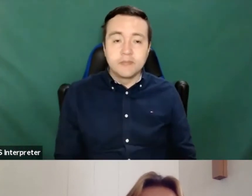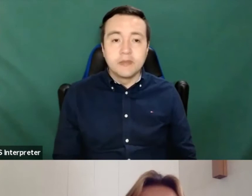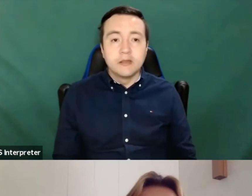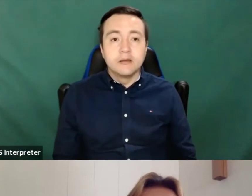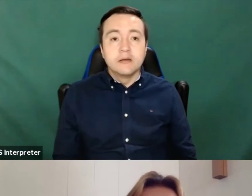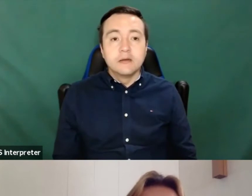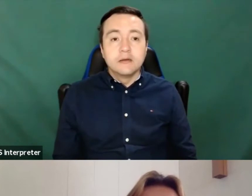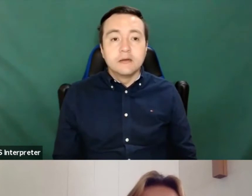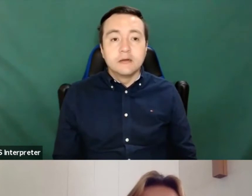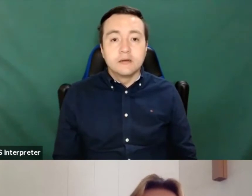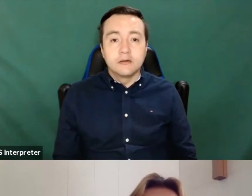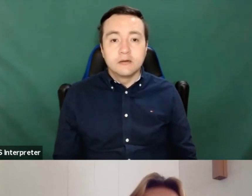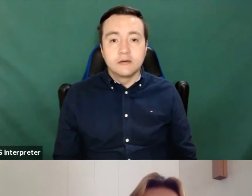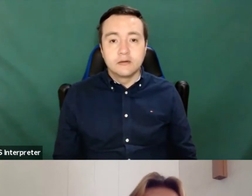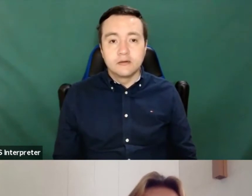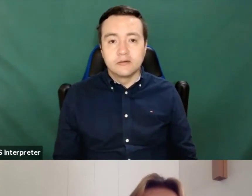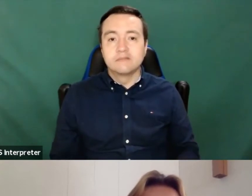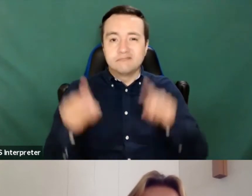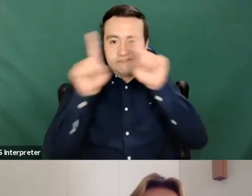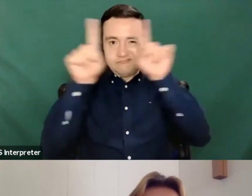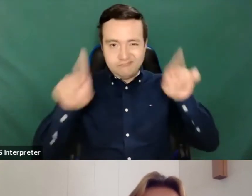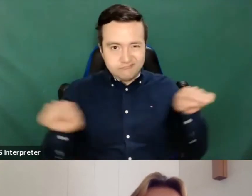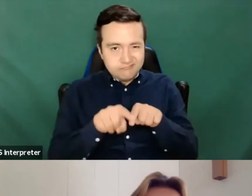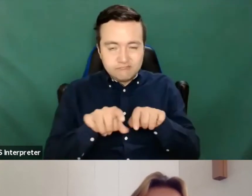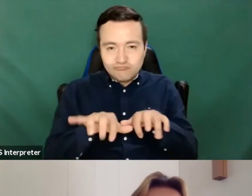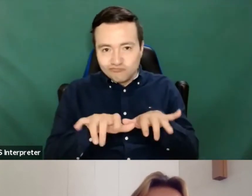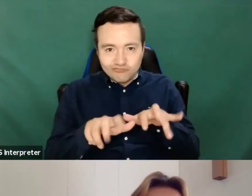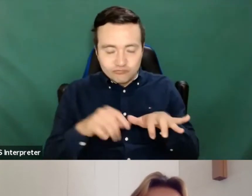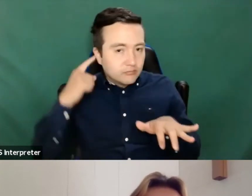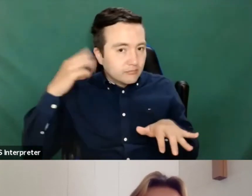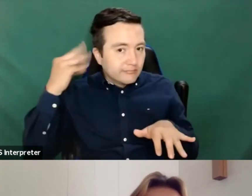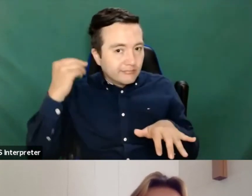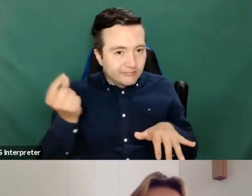the best thing for him with the directive and by extension, wake hug is that when the